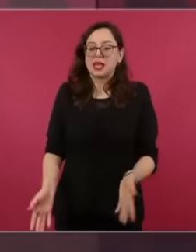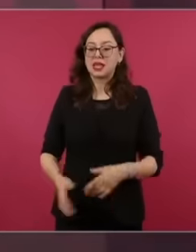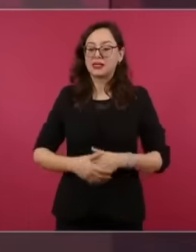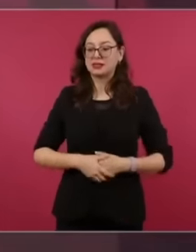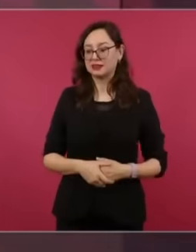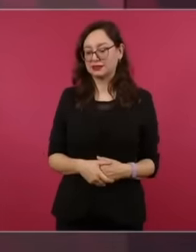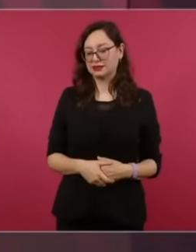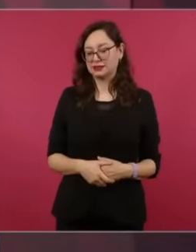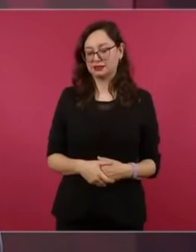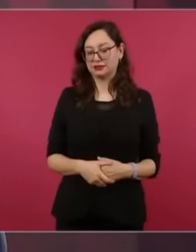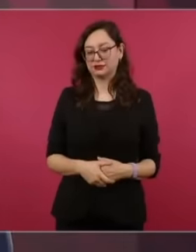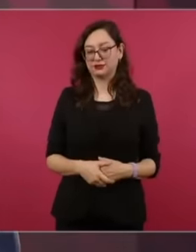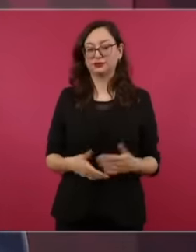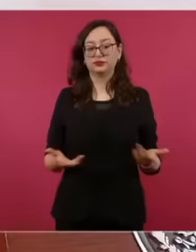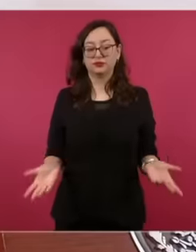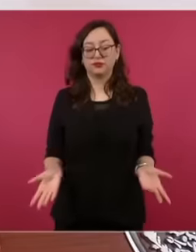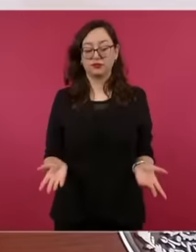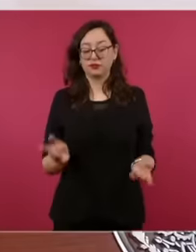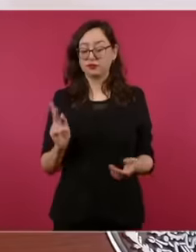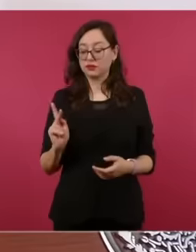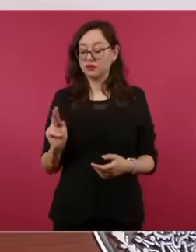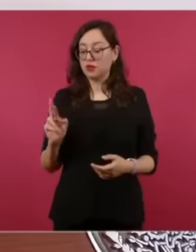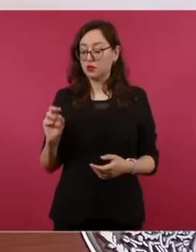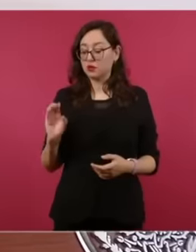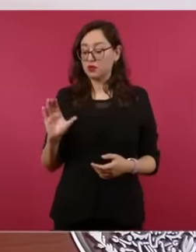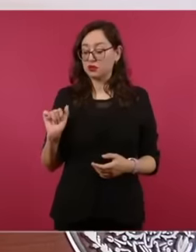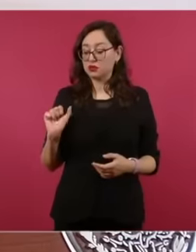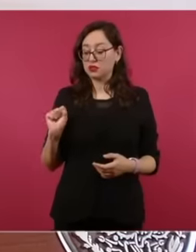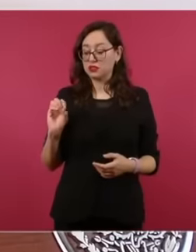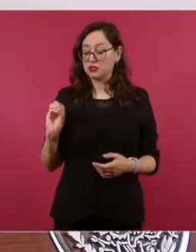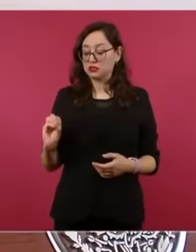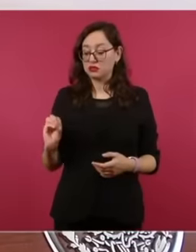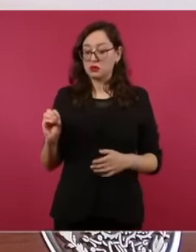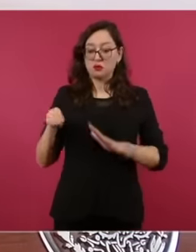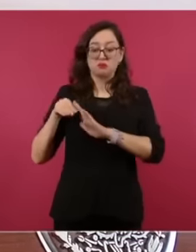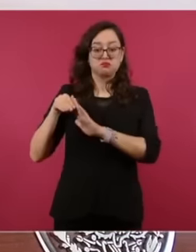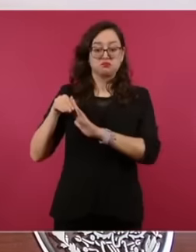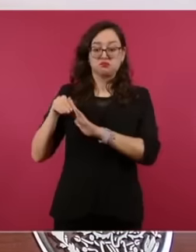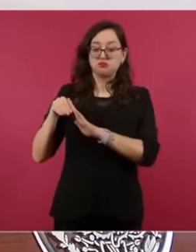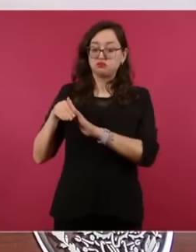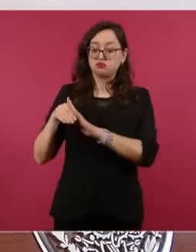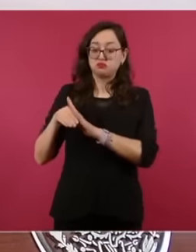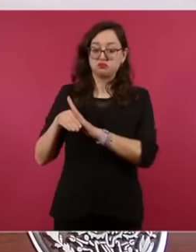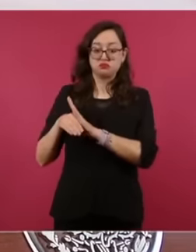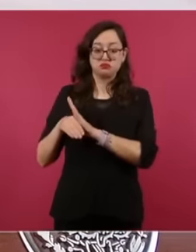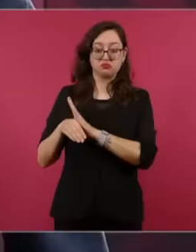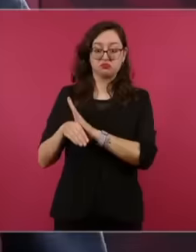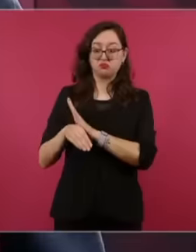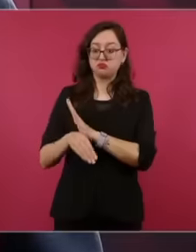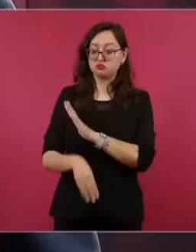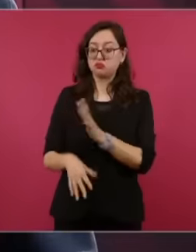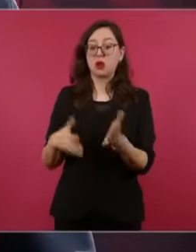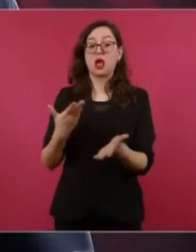eclipsed, no, and there is a new magazine that I recommend against the line,